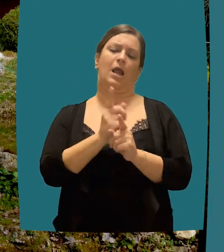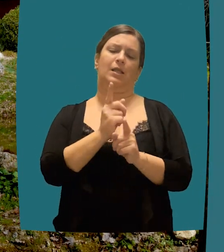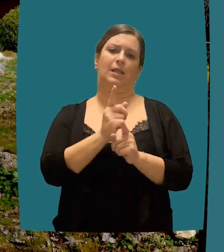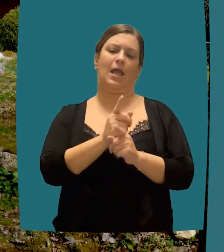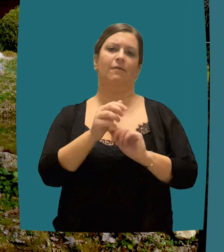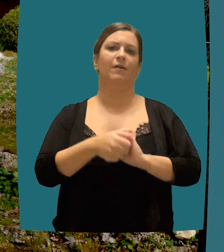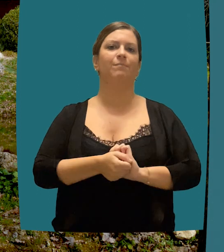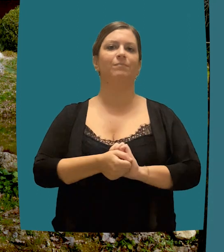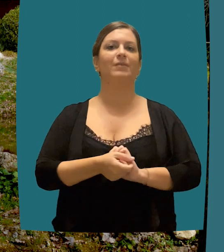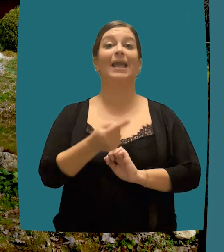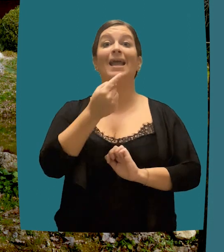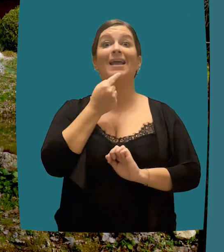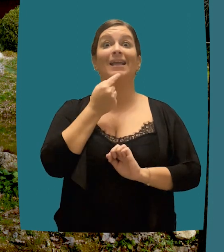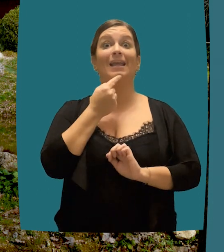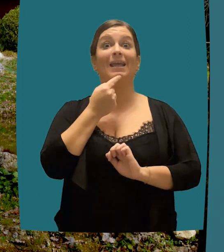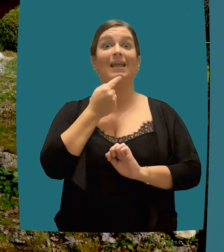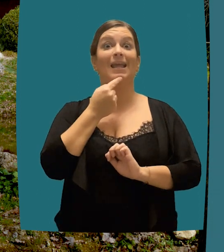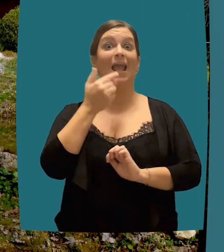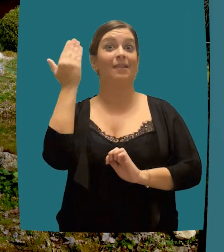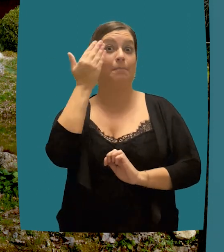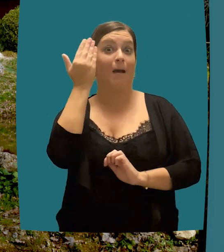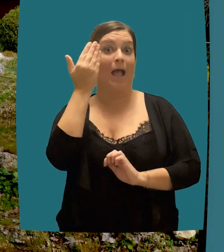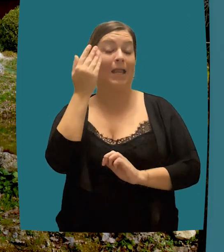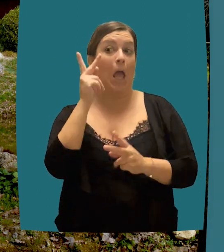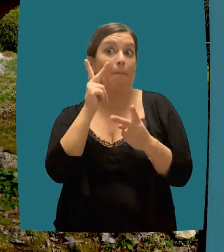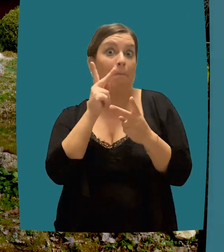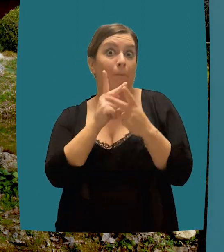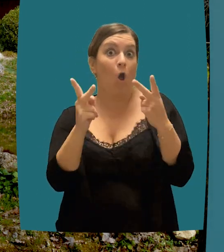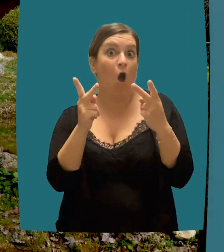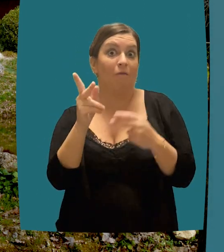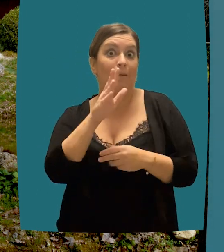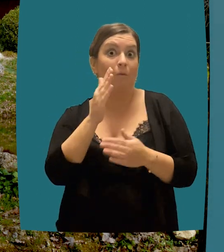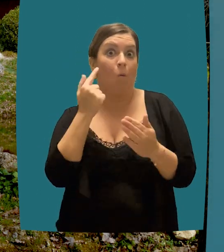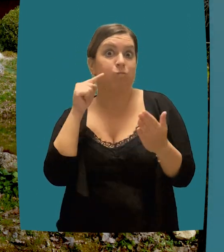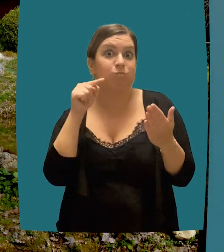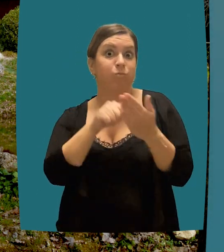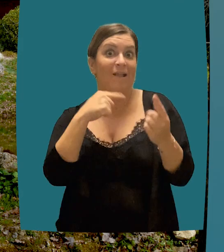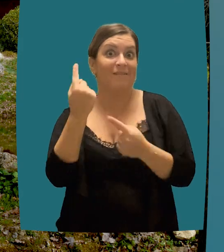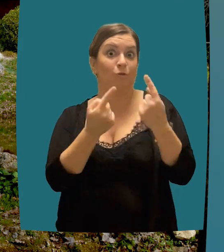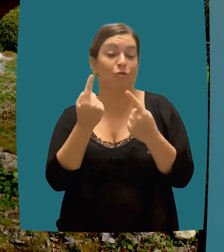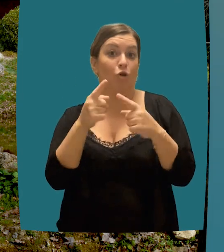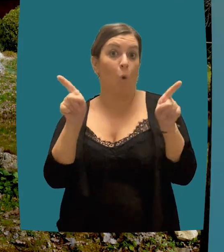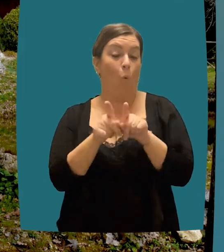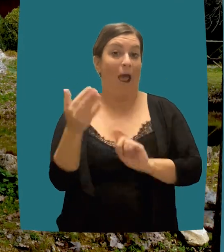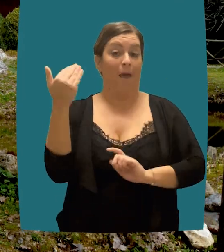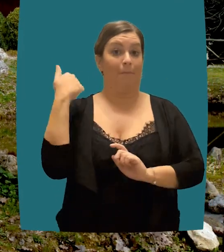of the environmental impact, and especially because of the irreversibility that often characterizes it.